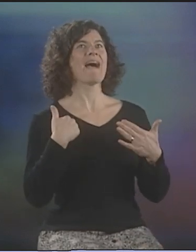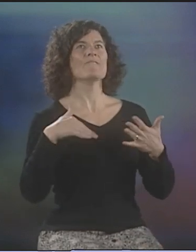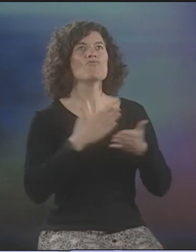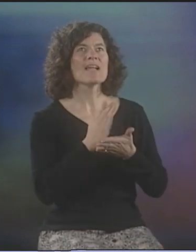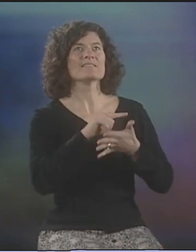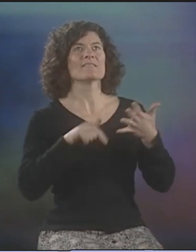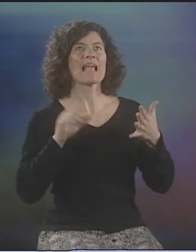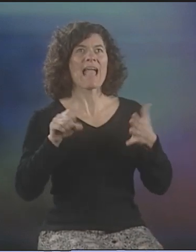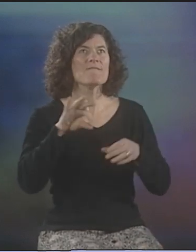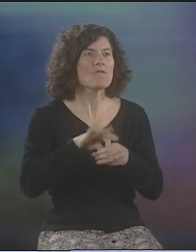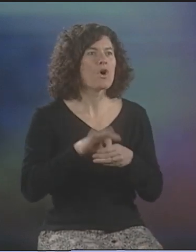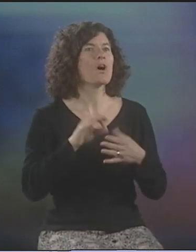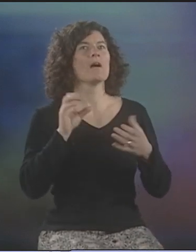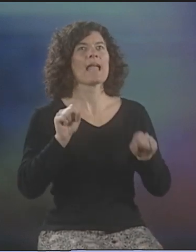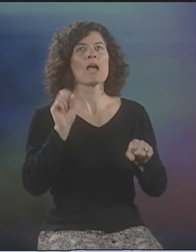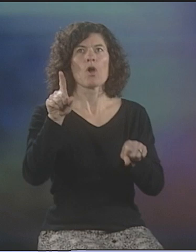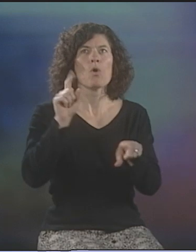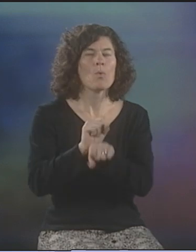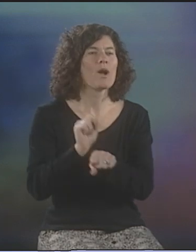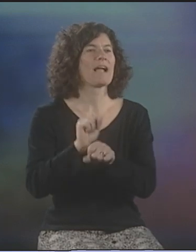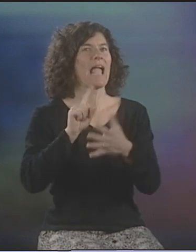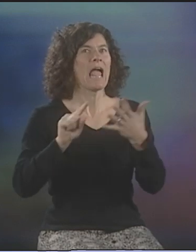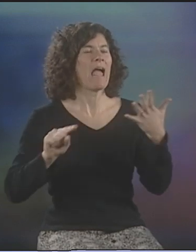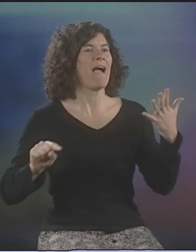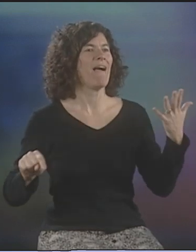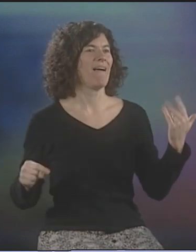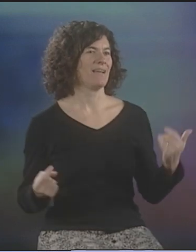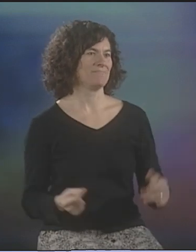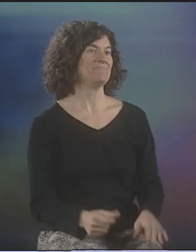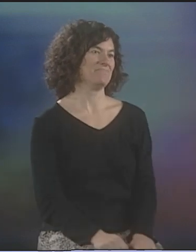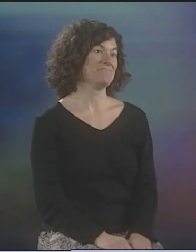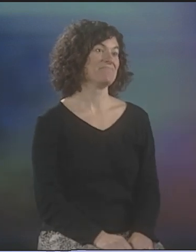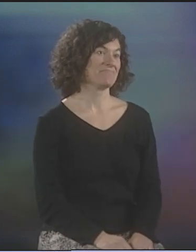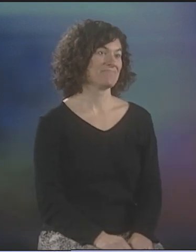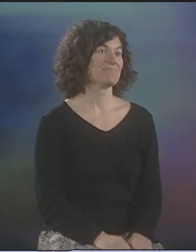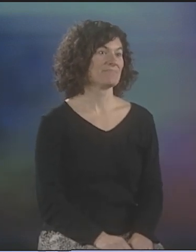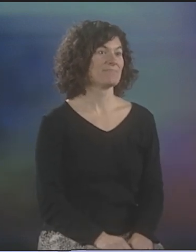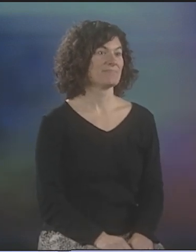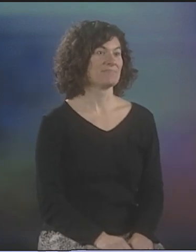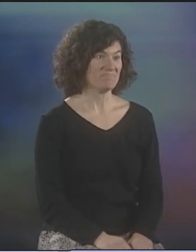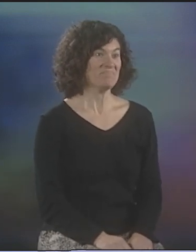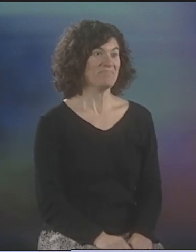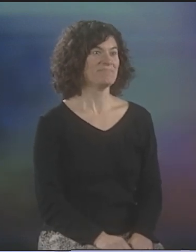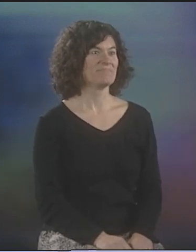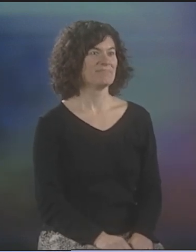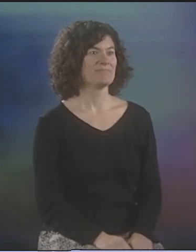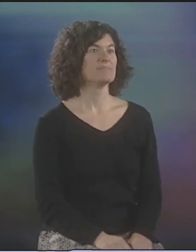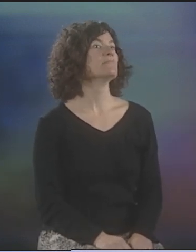WE CAN VOTE, WE CAN WORK. ALL THE THINGS THAT WE TAKE FOR GRANTED THAT THEY DIDN'T HAVE AT THAT TIME. RIGHT.